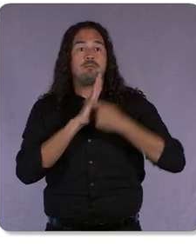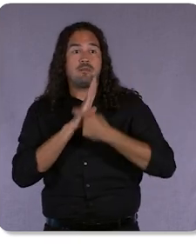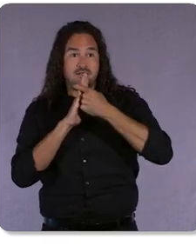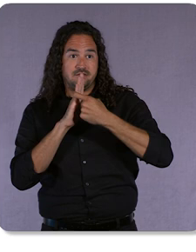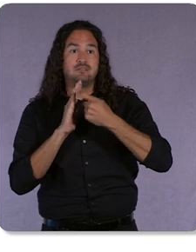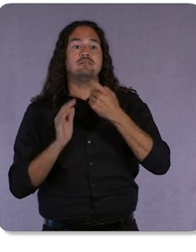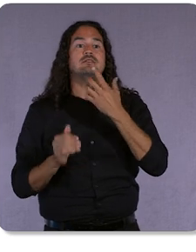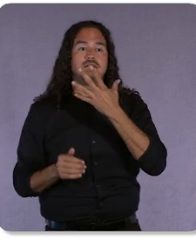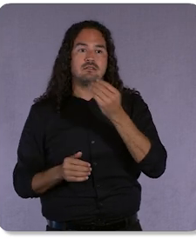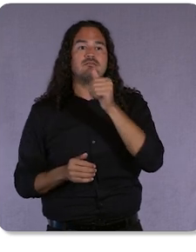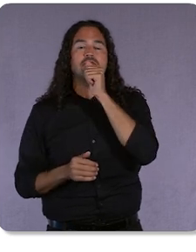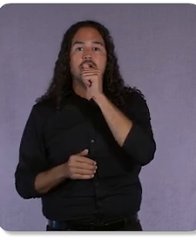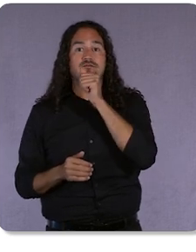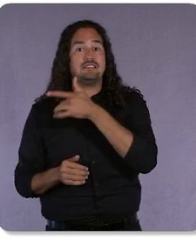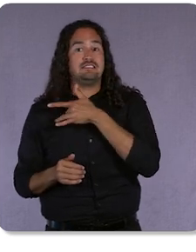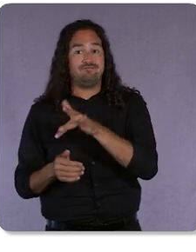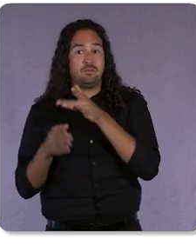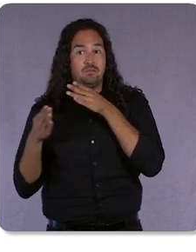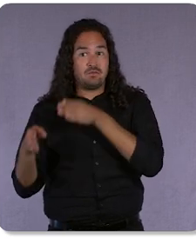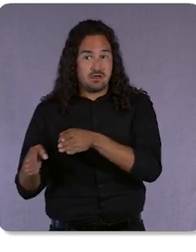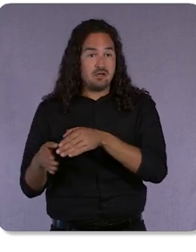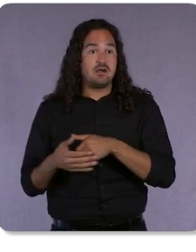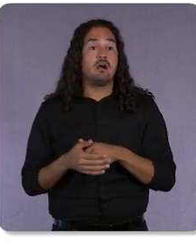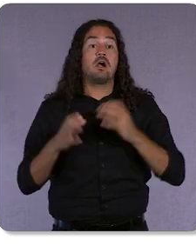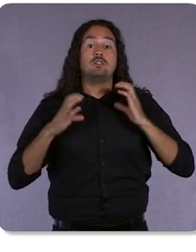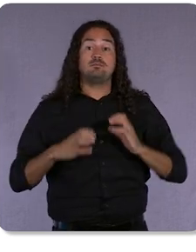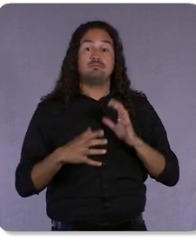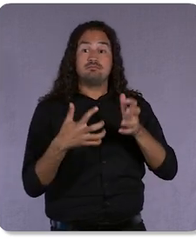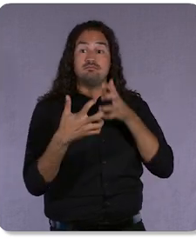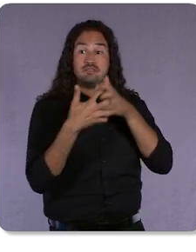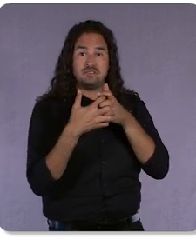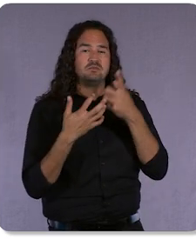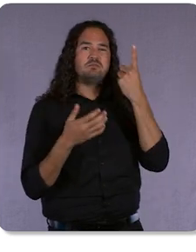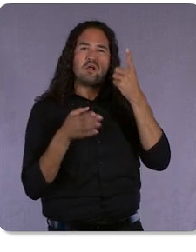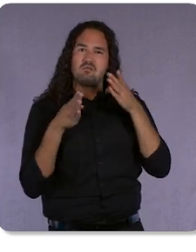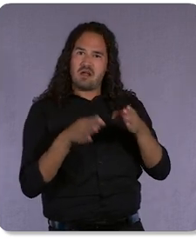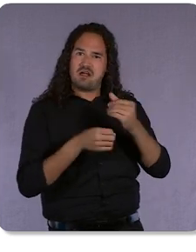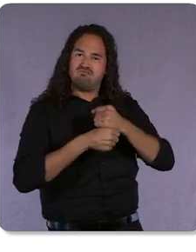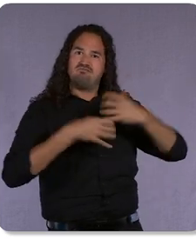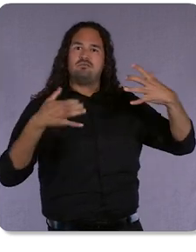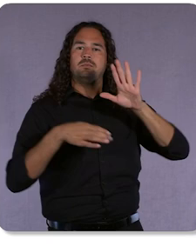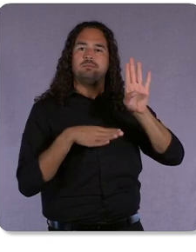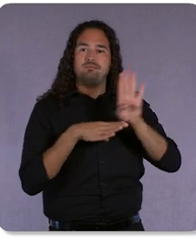is one way to focus on growing your business. We’ve already enabled this for Performance Max, and we’ll be bringing it to other campaigns later this year.